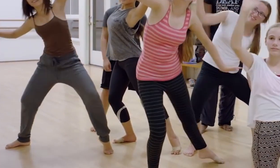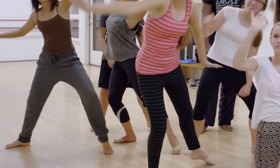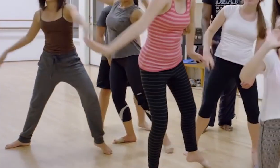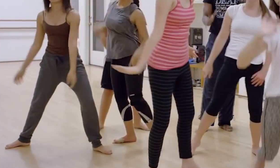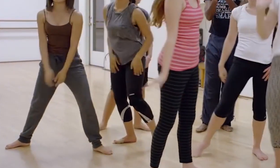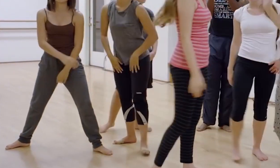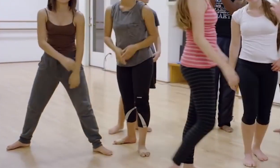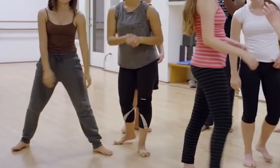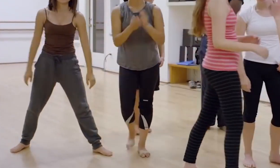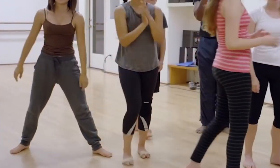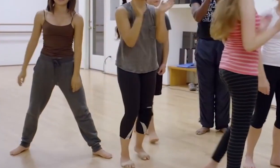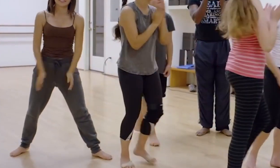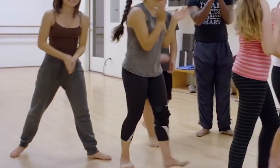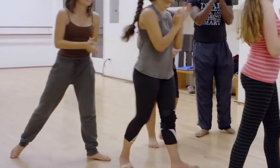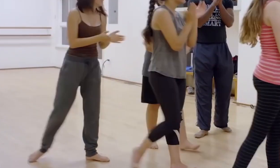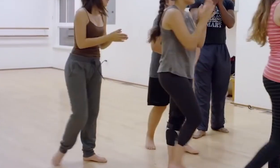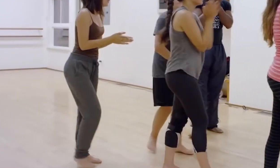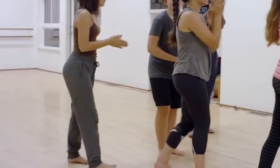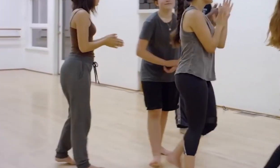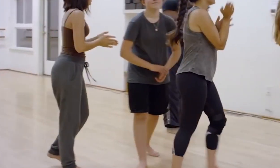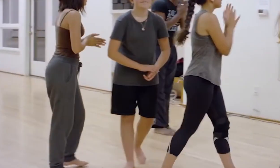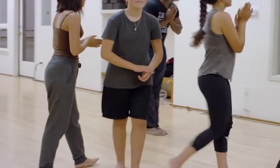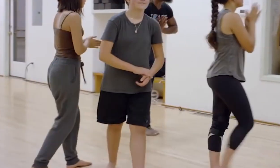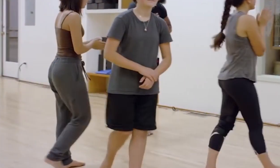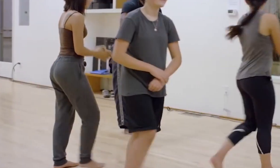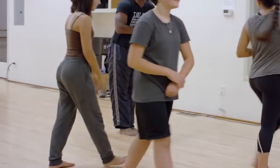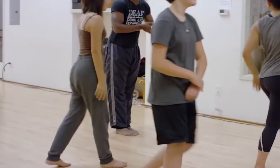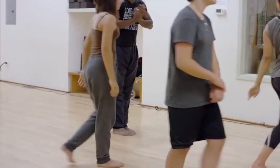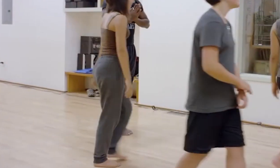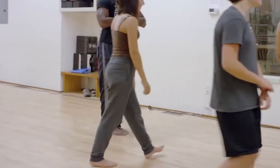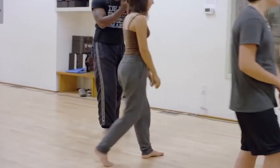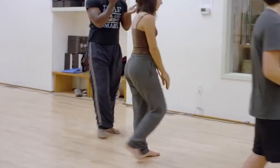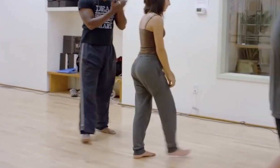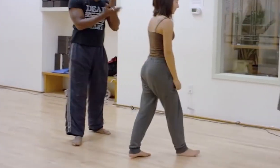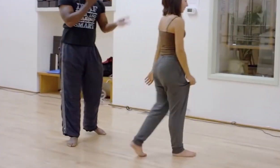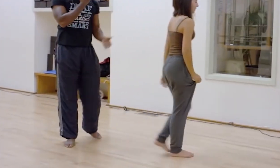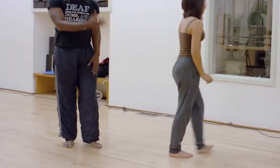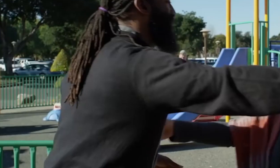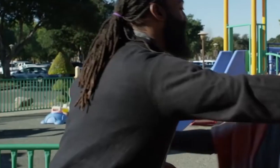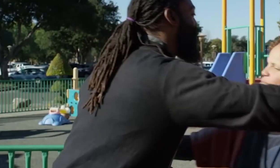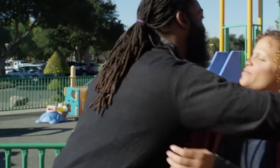Antoine signs “thank you,” and bows to his students.